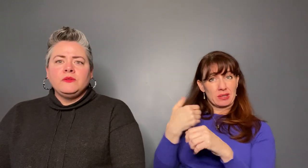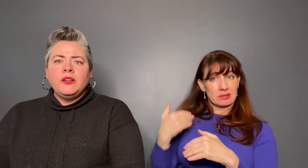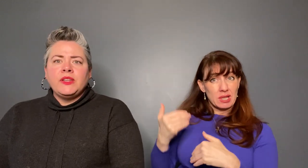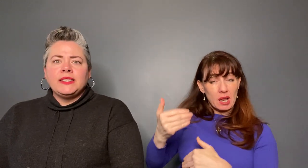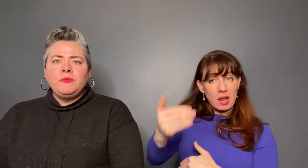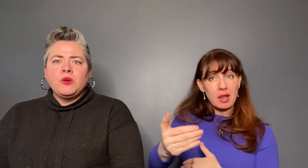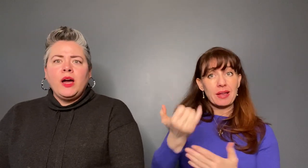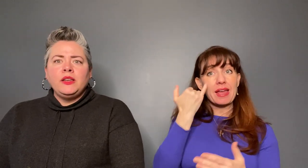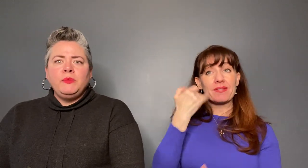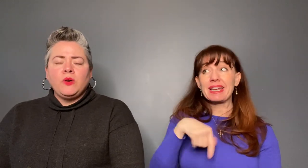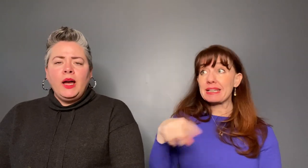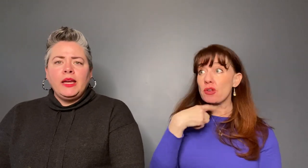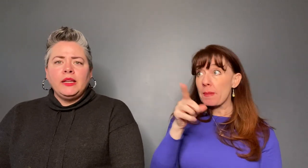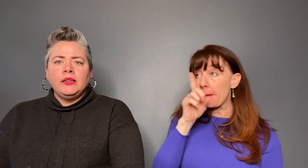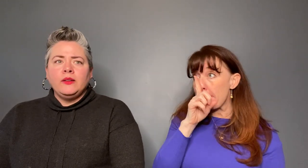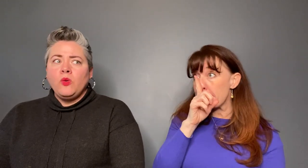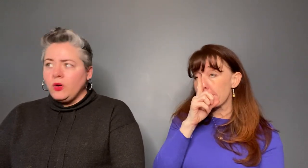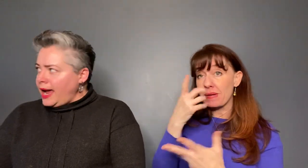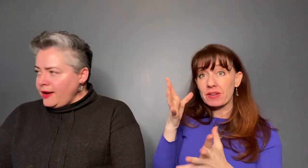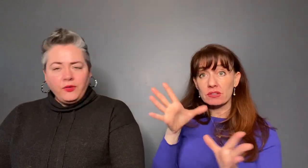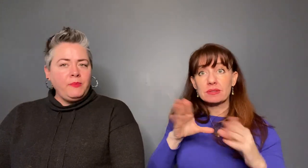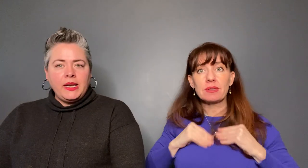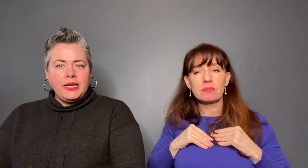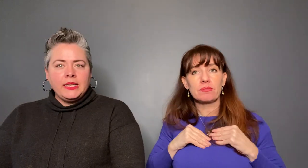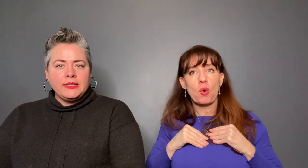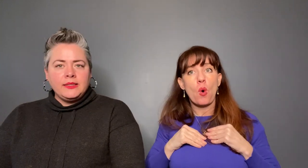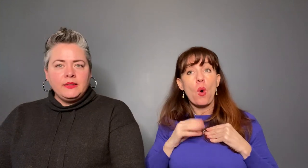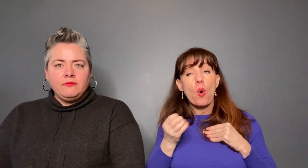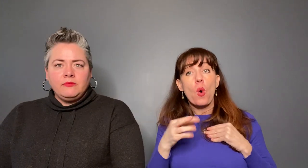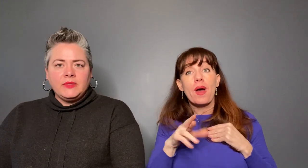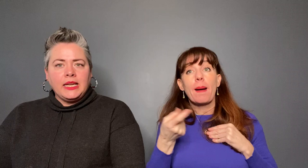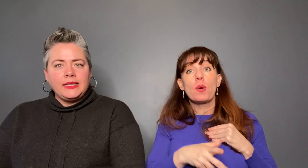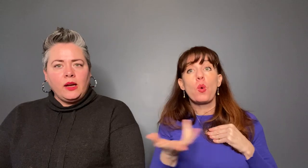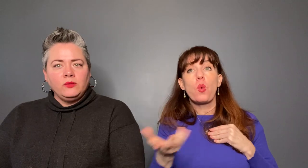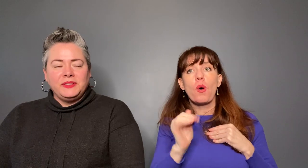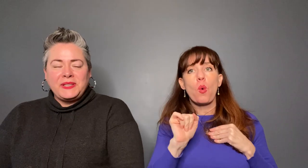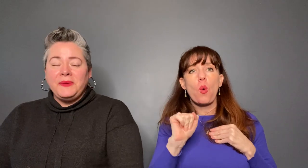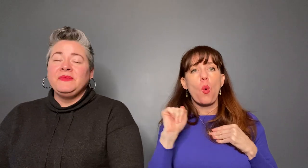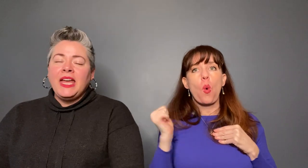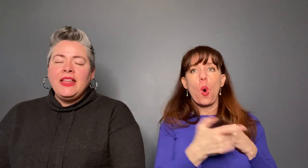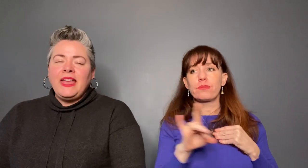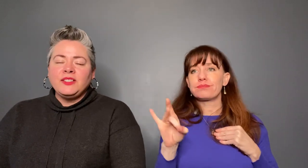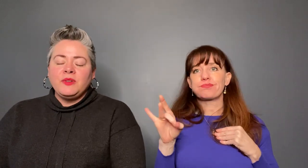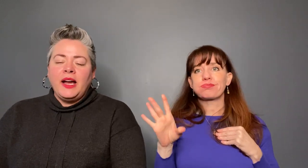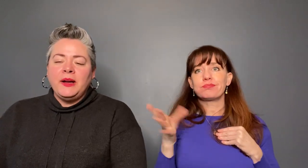be quiet or everybody gets kicked out. So that's my big